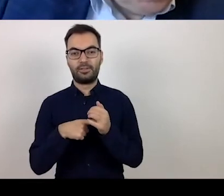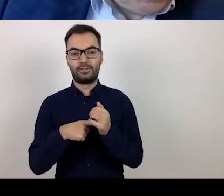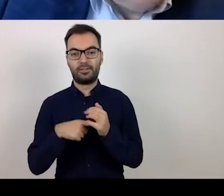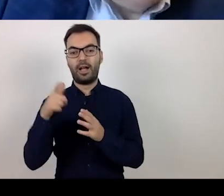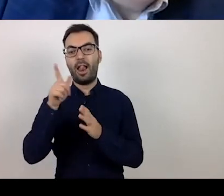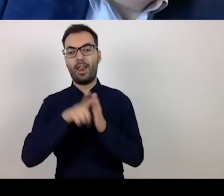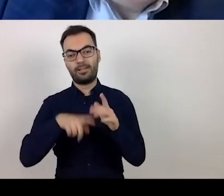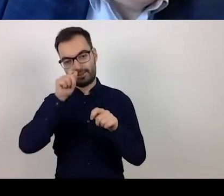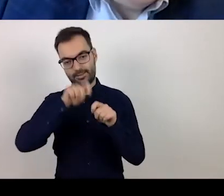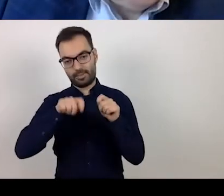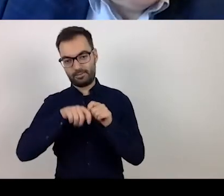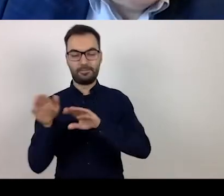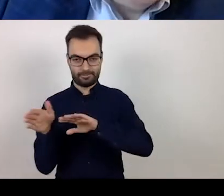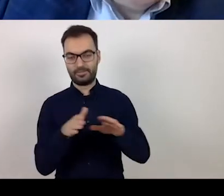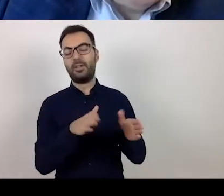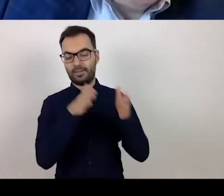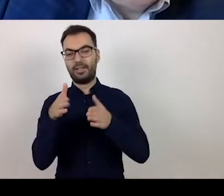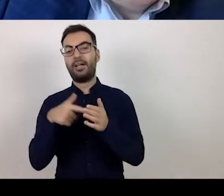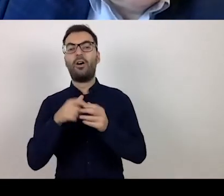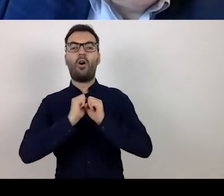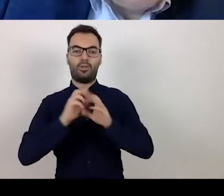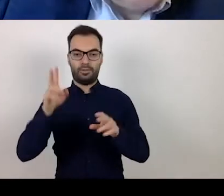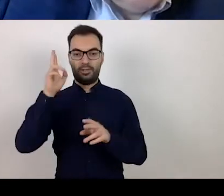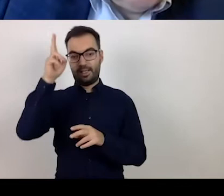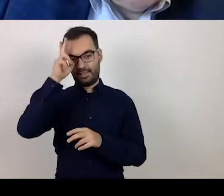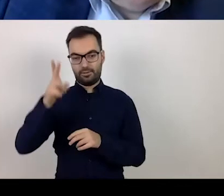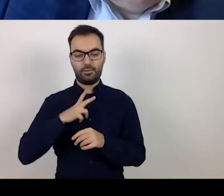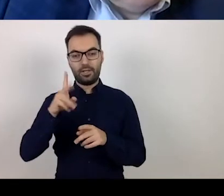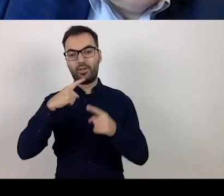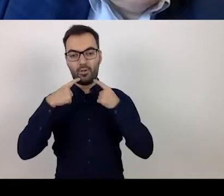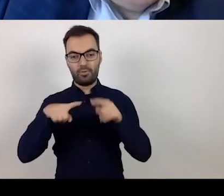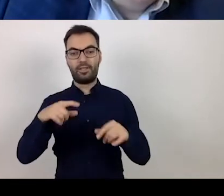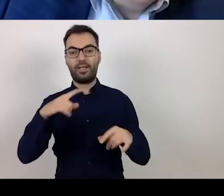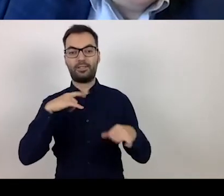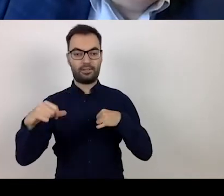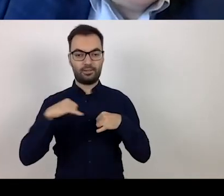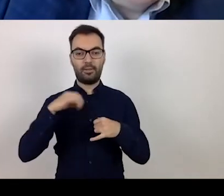the managing authority has the rights